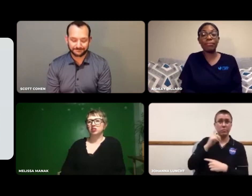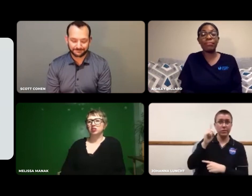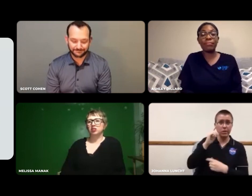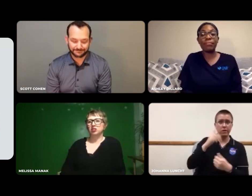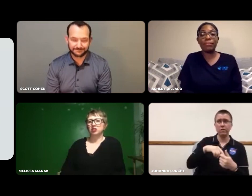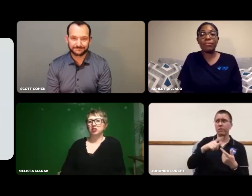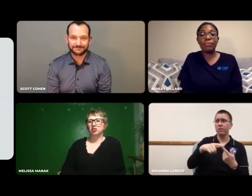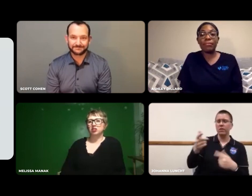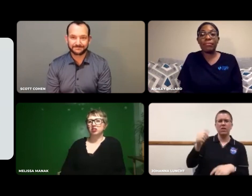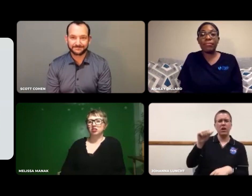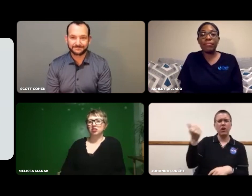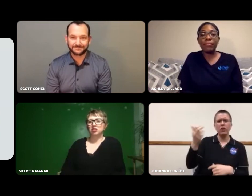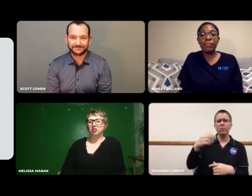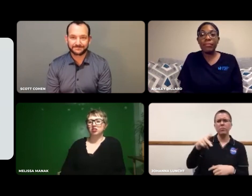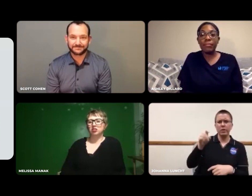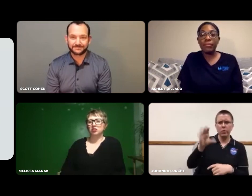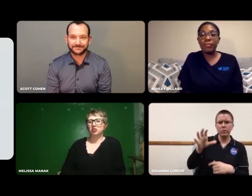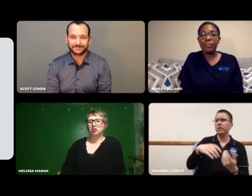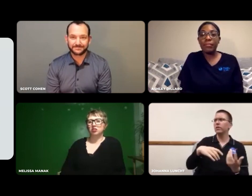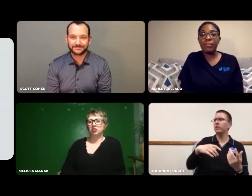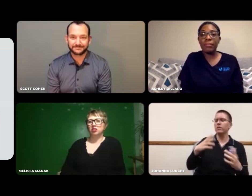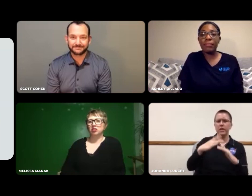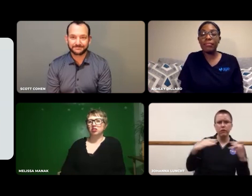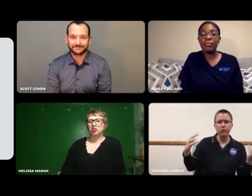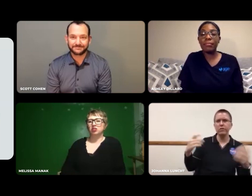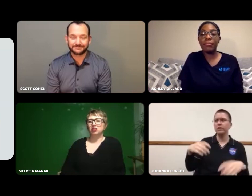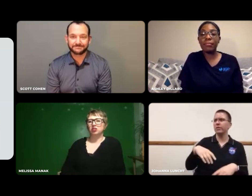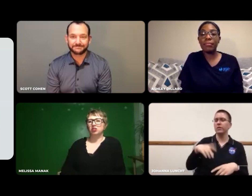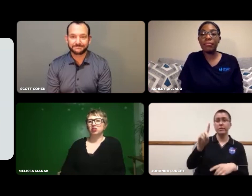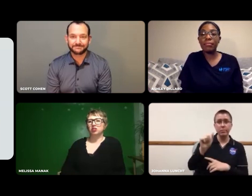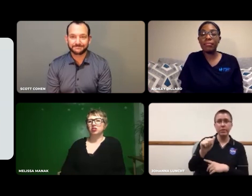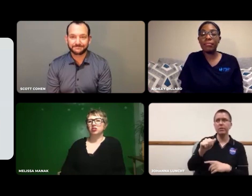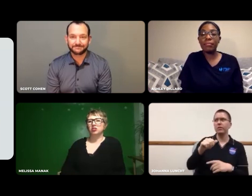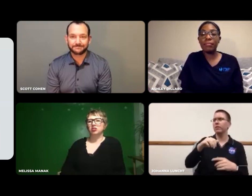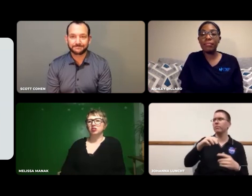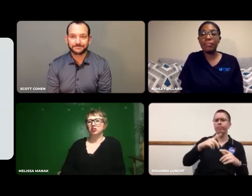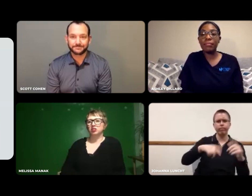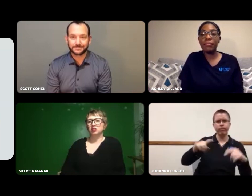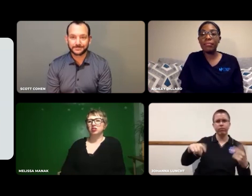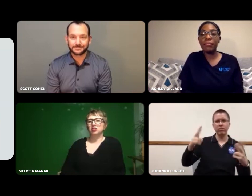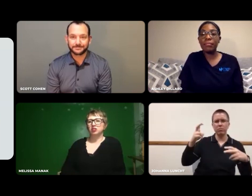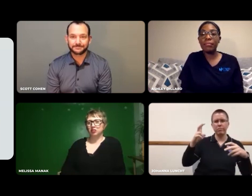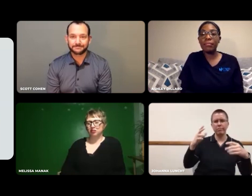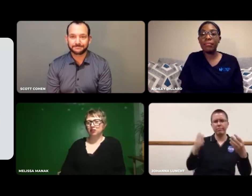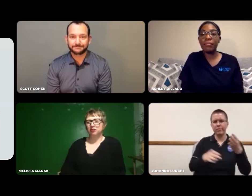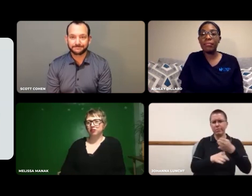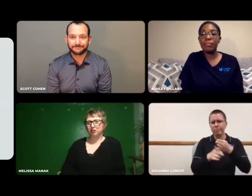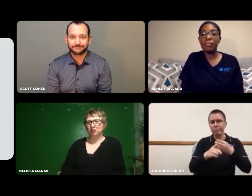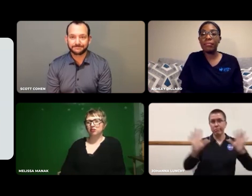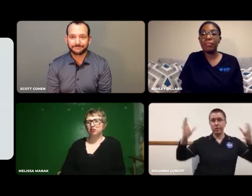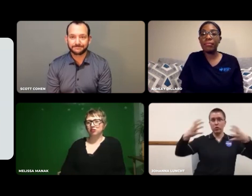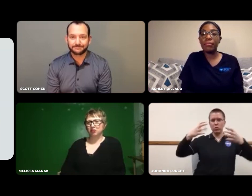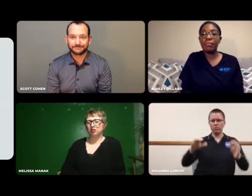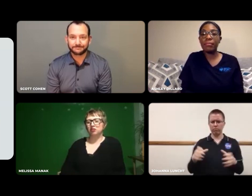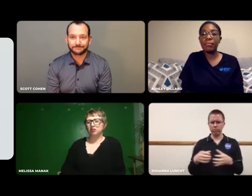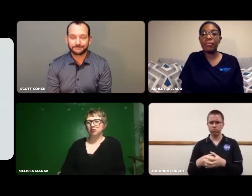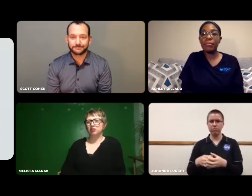Deaf people, people of color and people with disabilities are often under -- or not even --